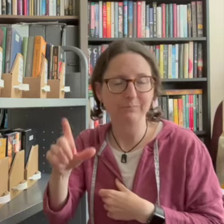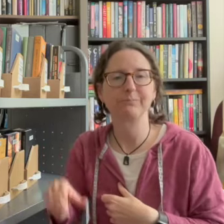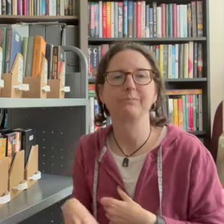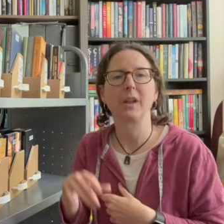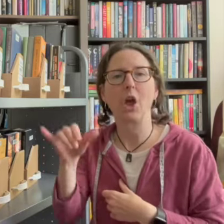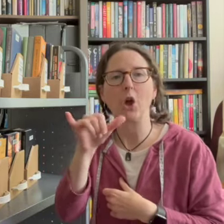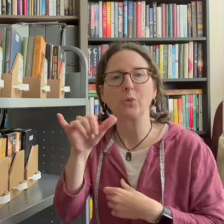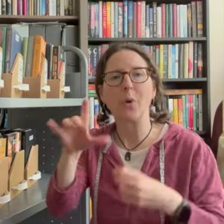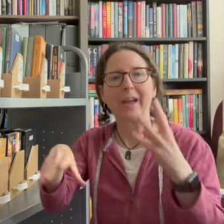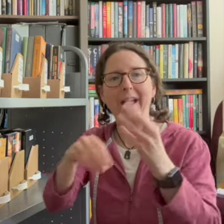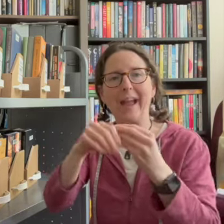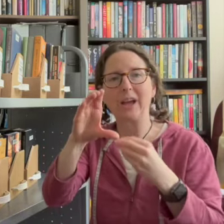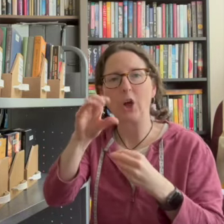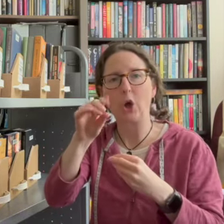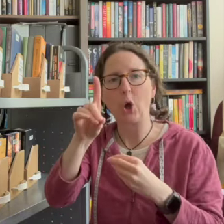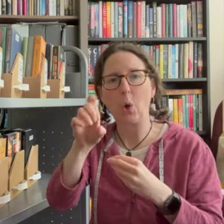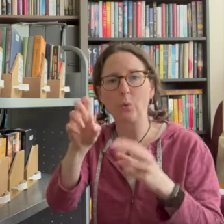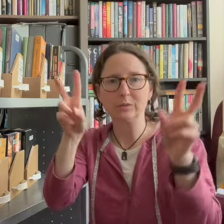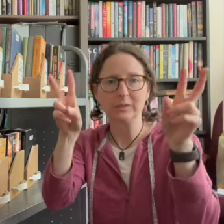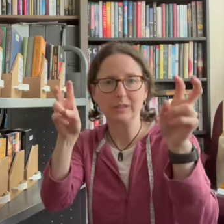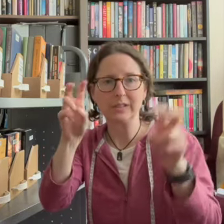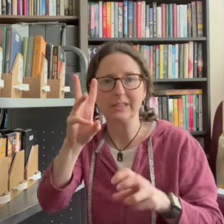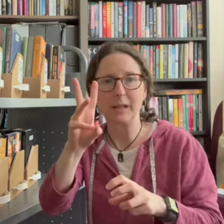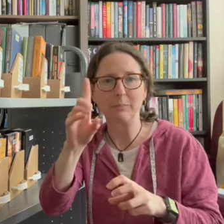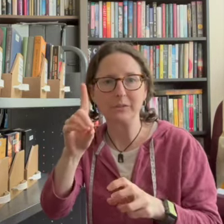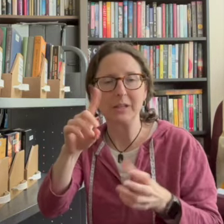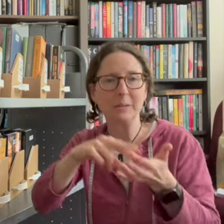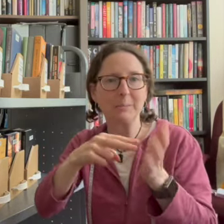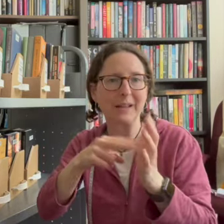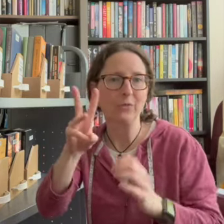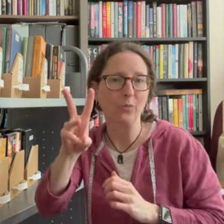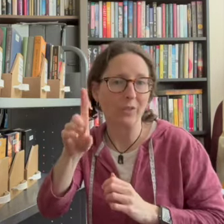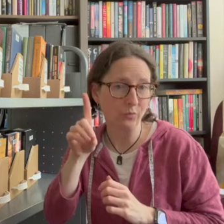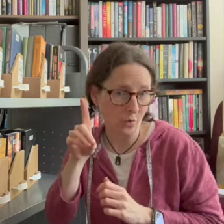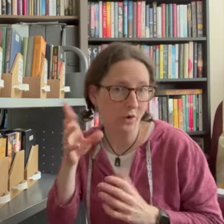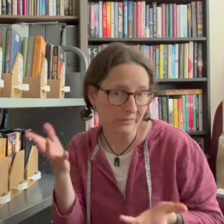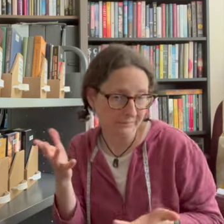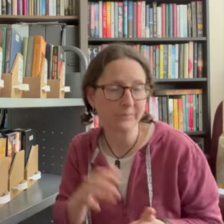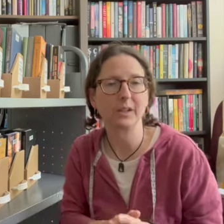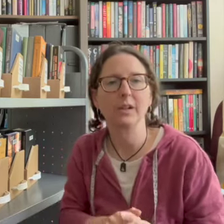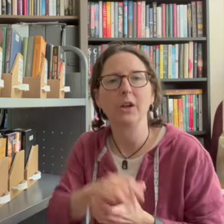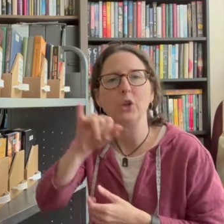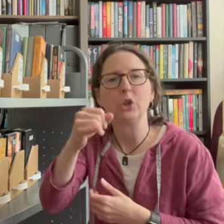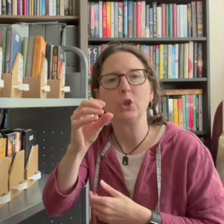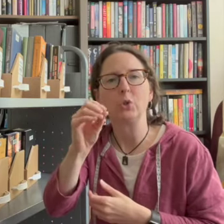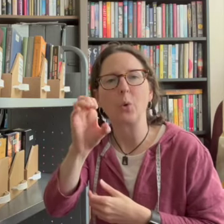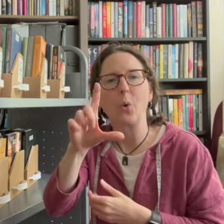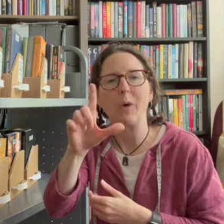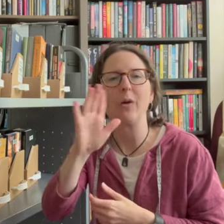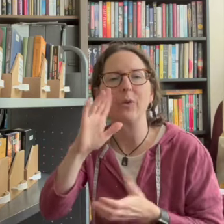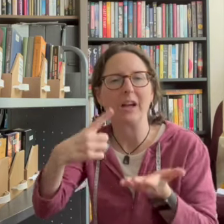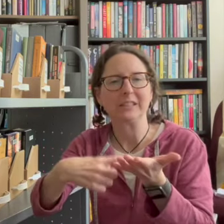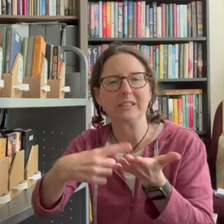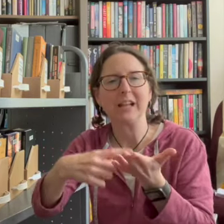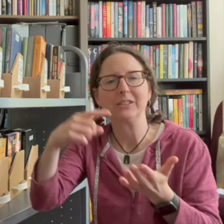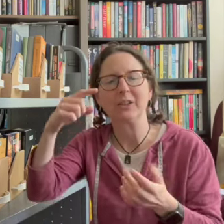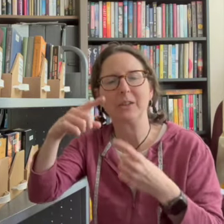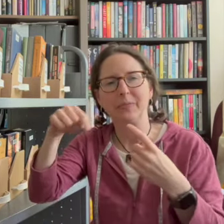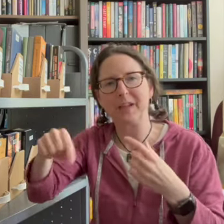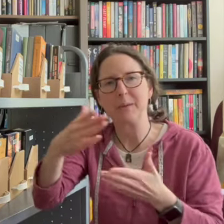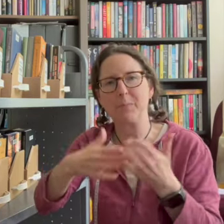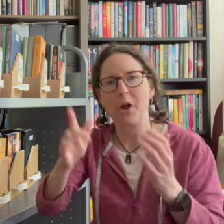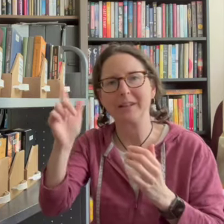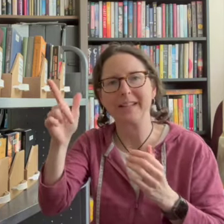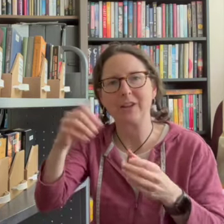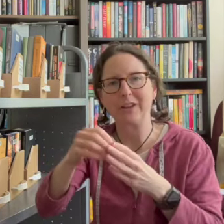i also add a code which is wd which means withdrawn joel will discuss this part later